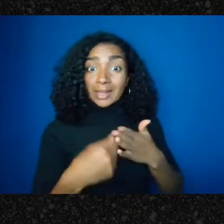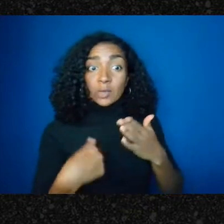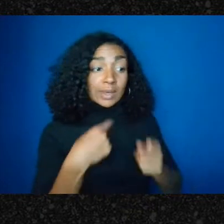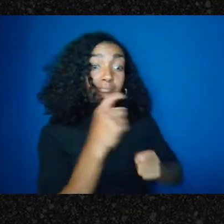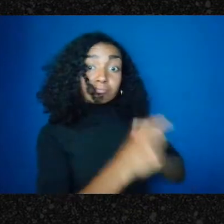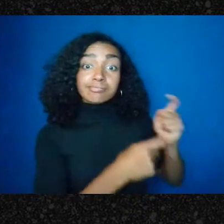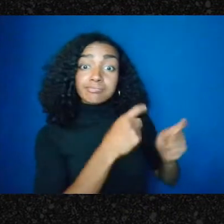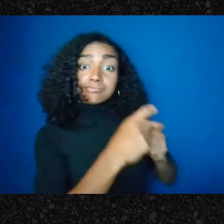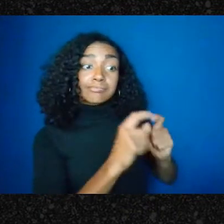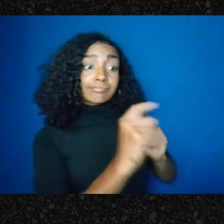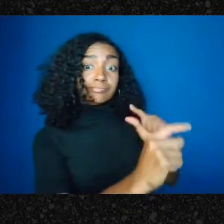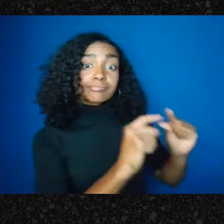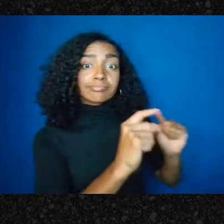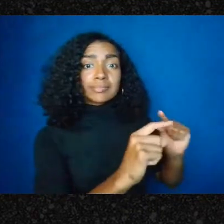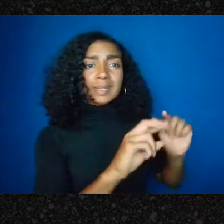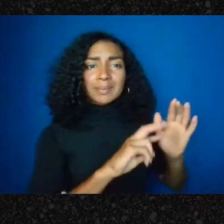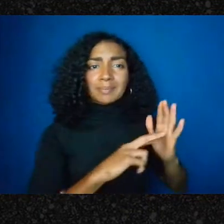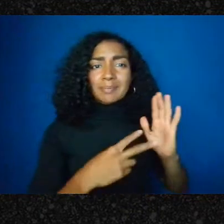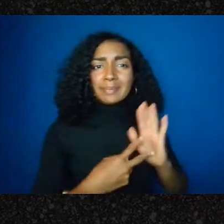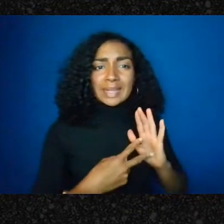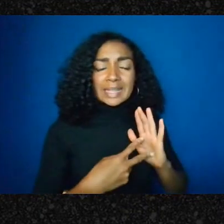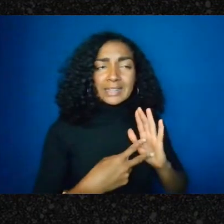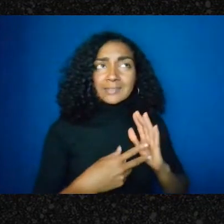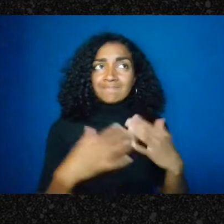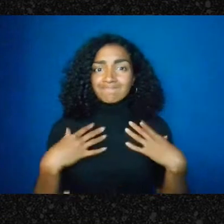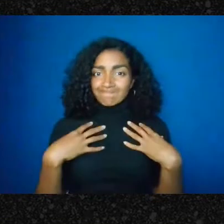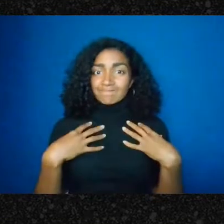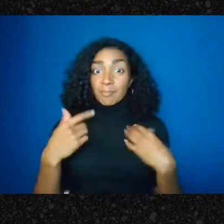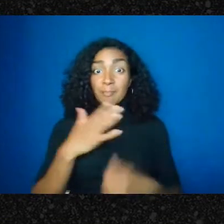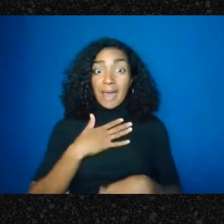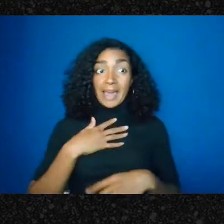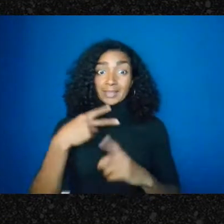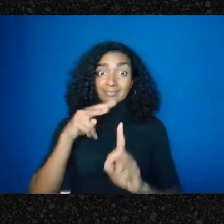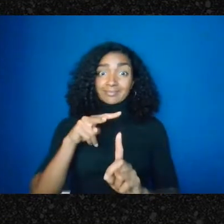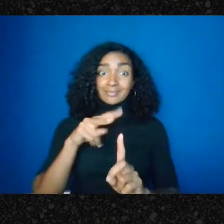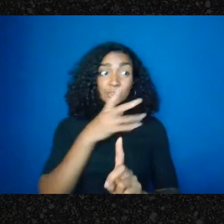you know, I'm not gonna tell people that seems safe to me because it doesn't. So-so